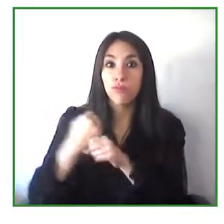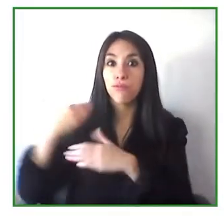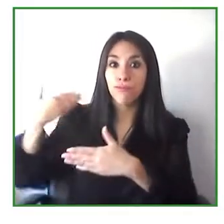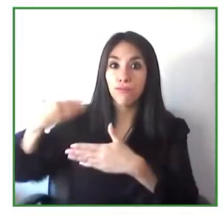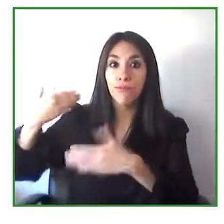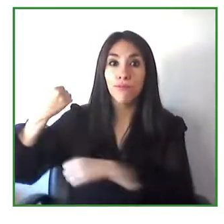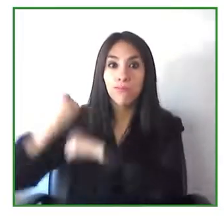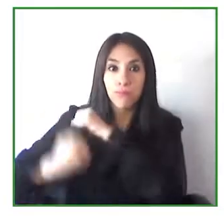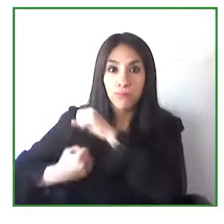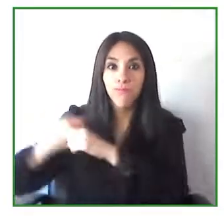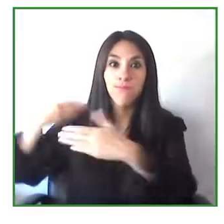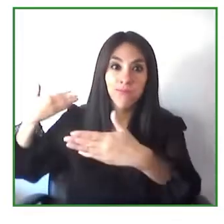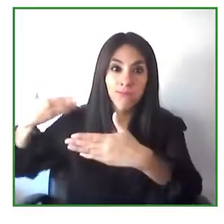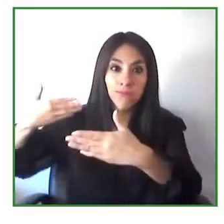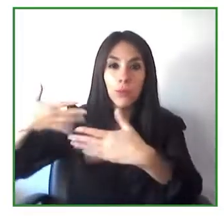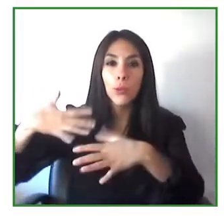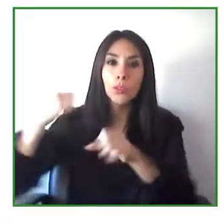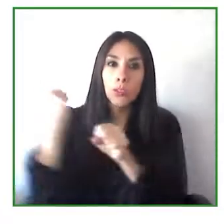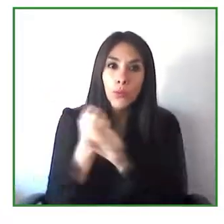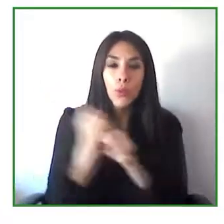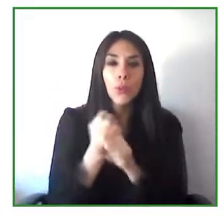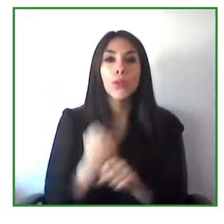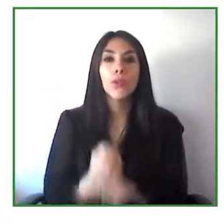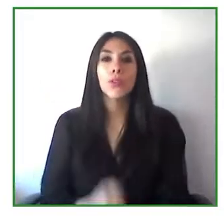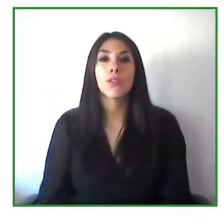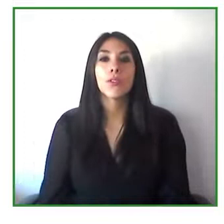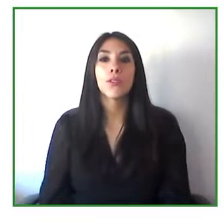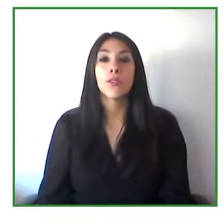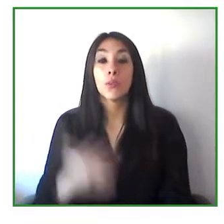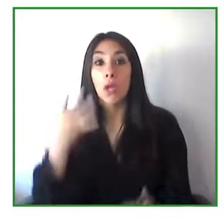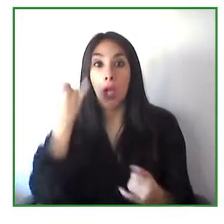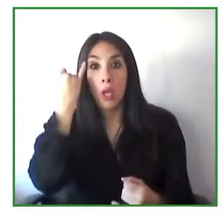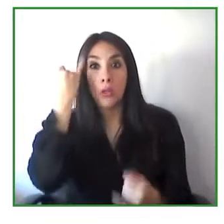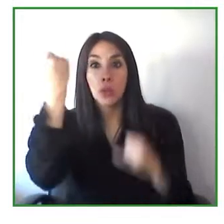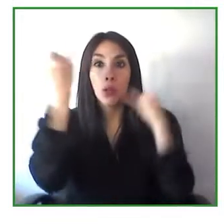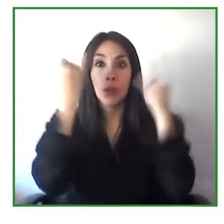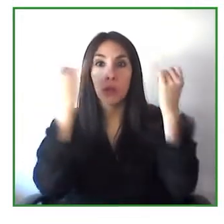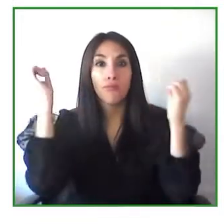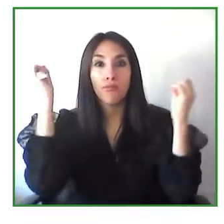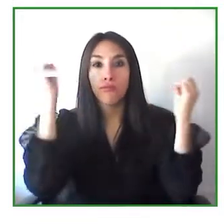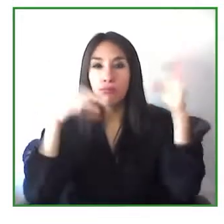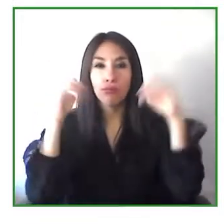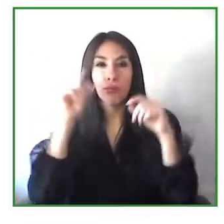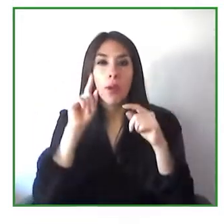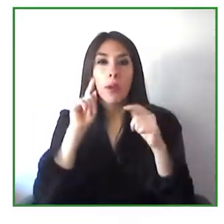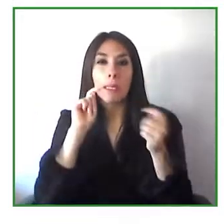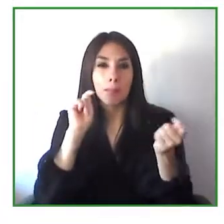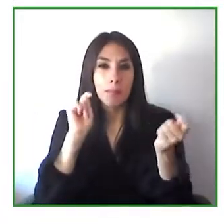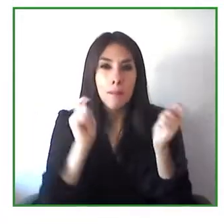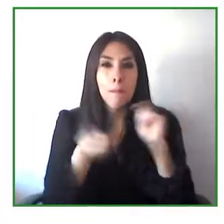these rights and on a daily basis change the lives of people with disabilities all around the world.